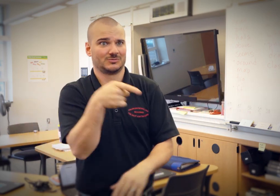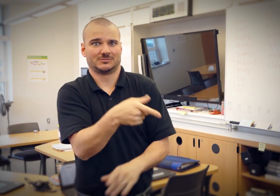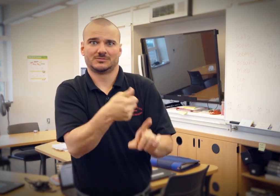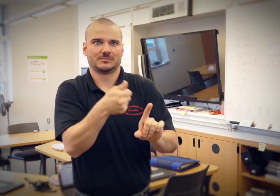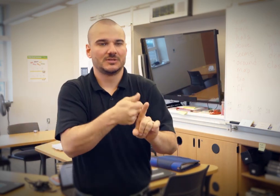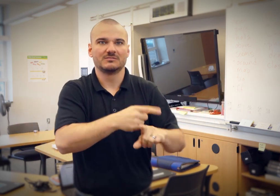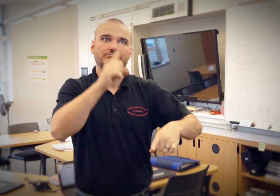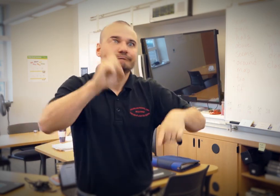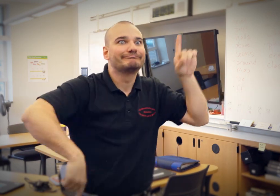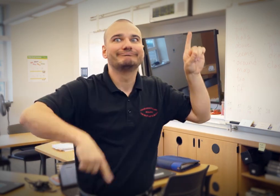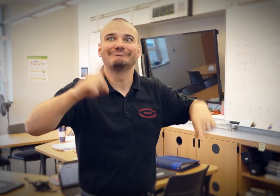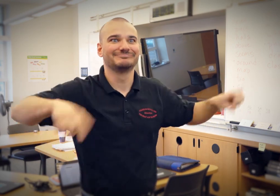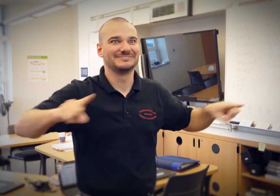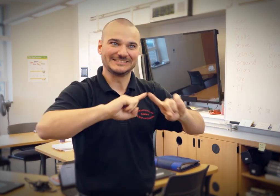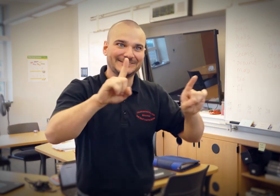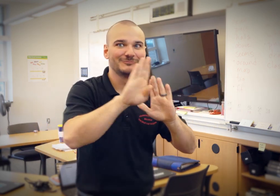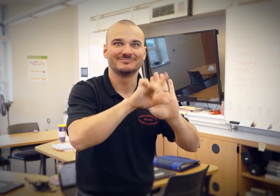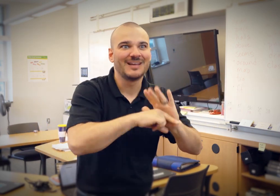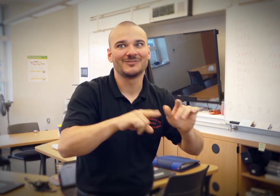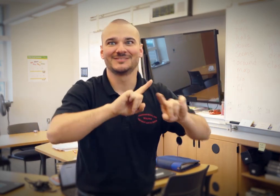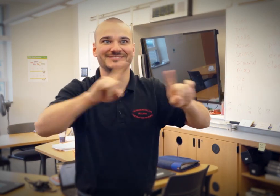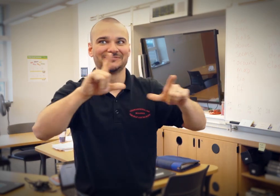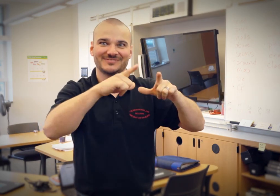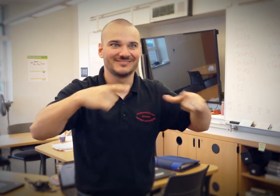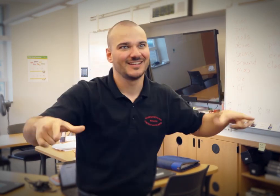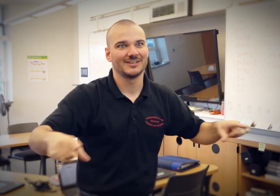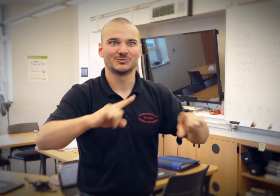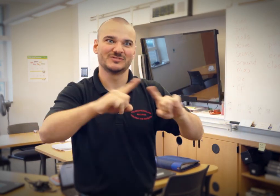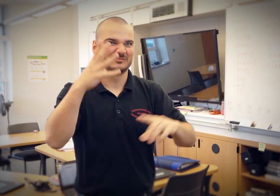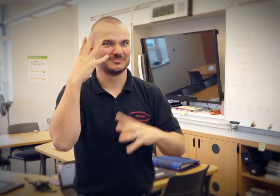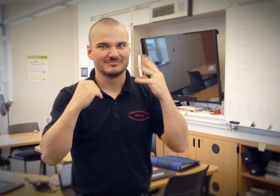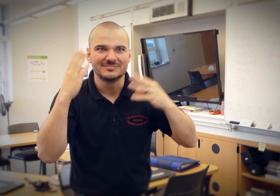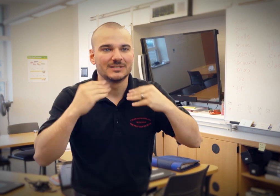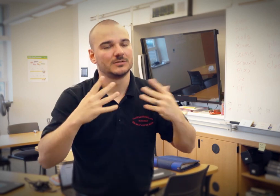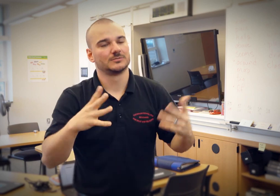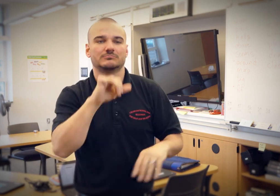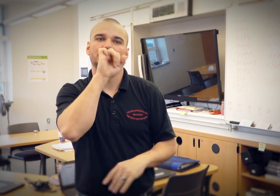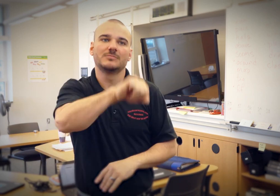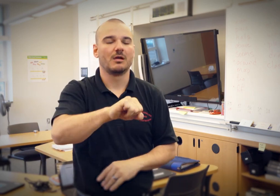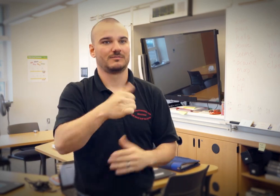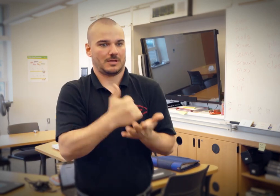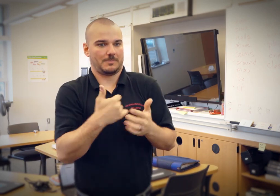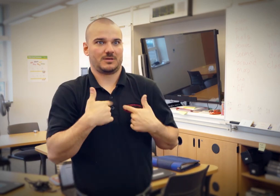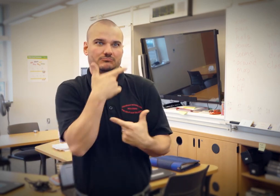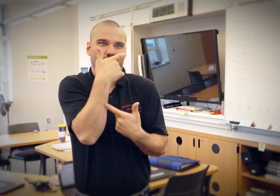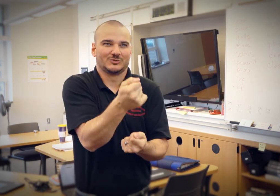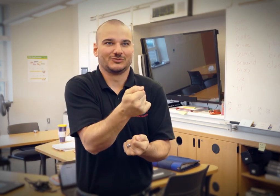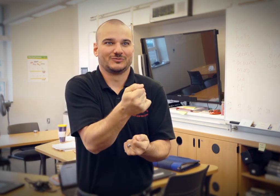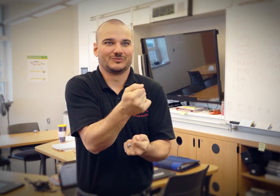They have a variety of backgrounds, language experiences, life experiences. I love that! That's what keeps it engaging!